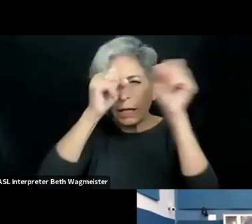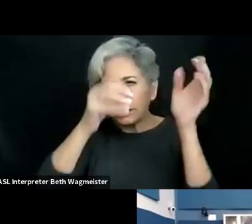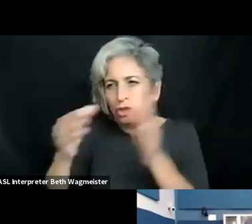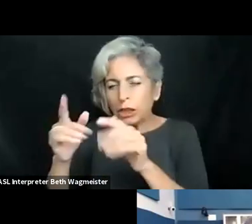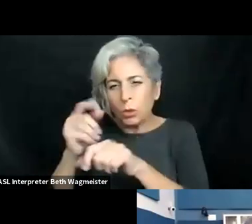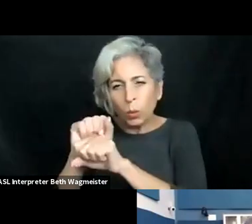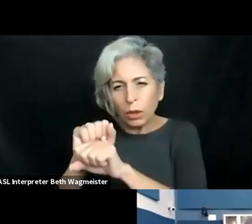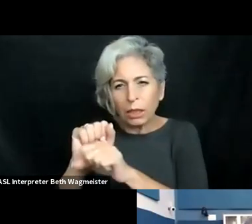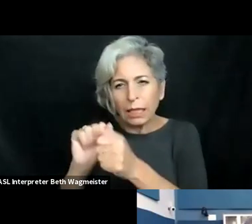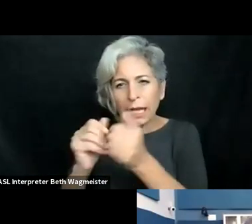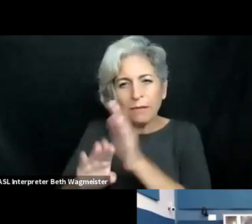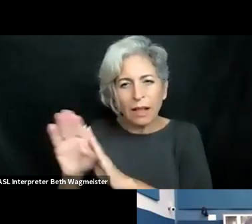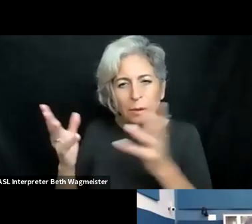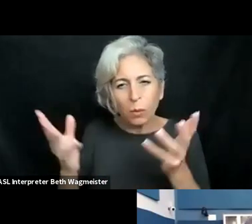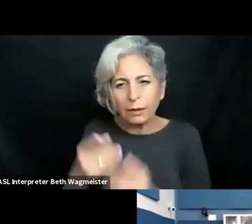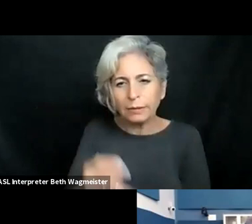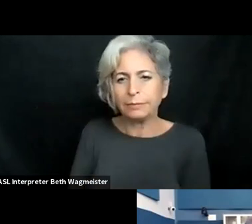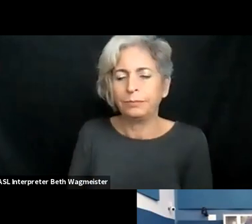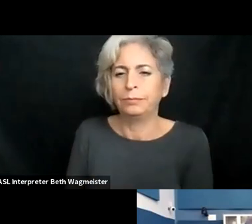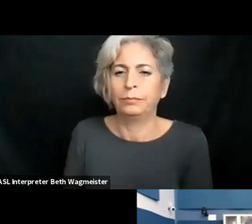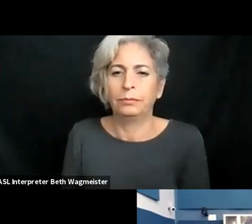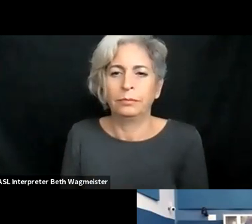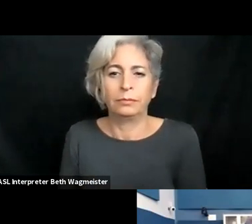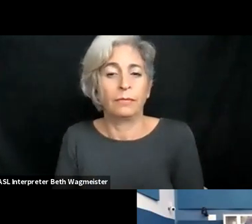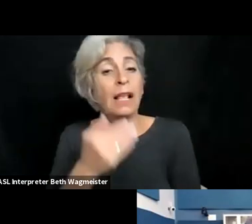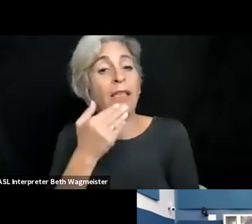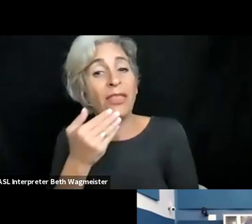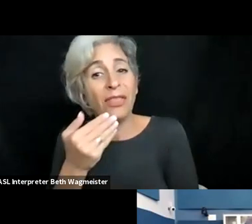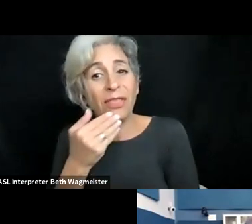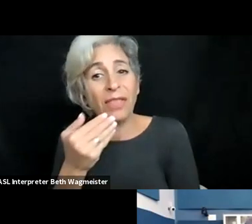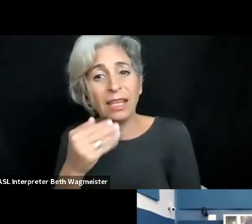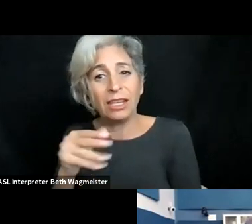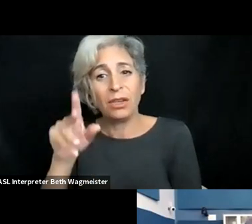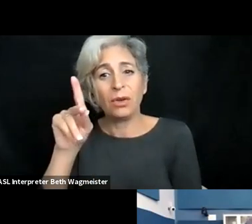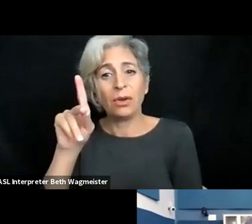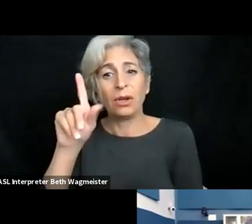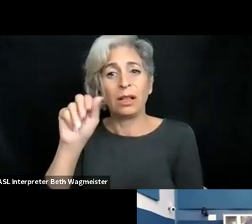or whatever, what is so to say in short the outline of the strategy you are working on, you're developing?